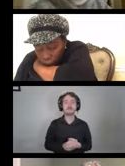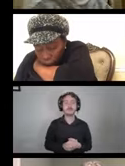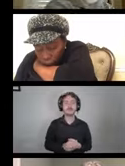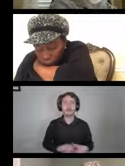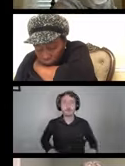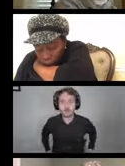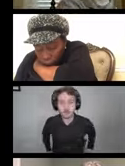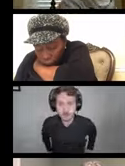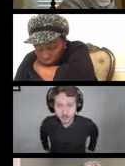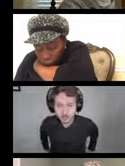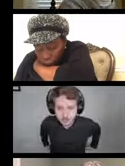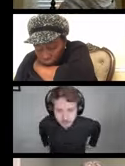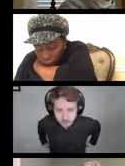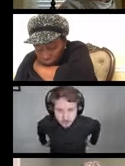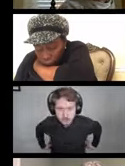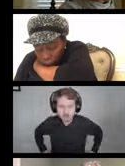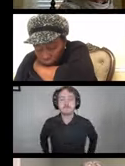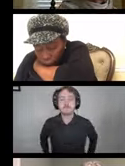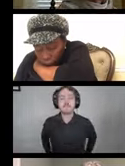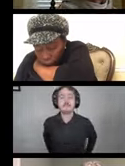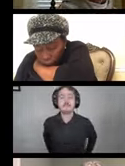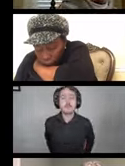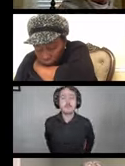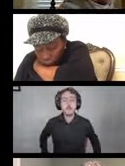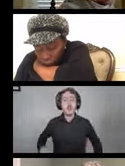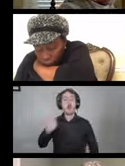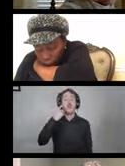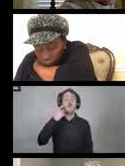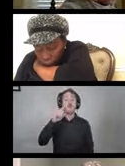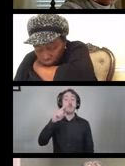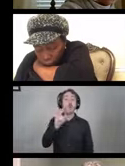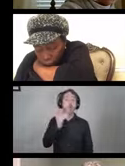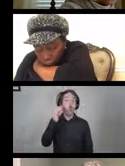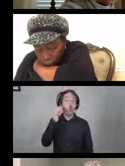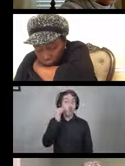So some information up here when it comes to disinfectants for home use.